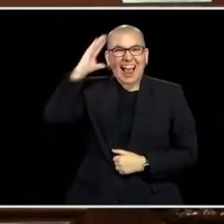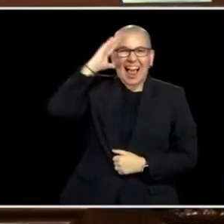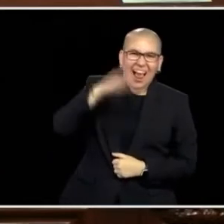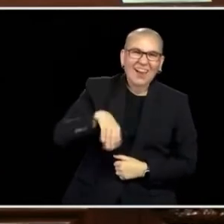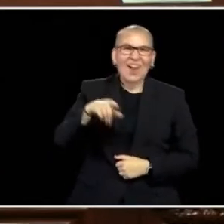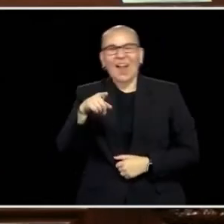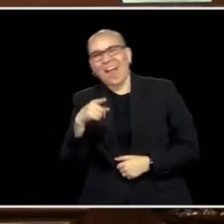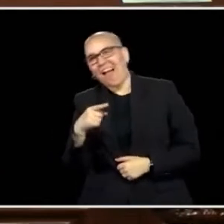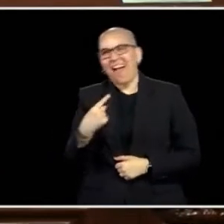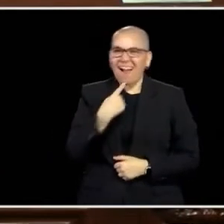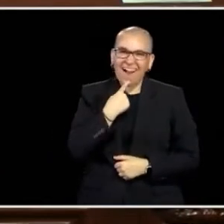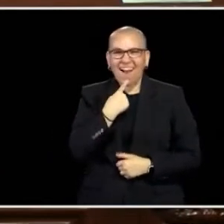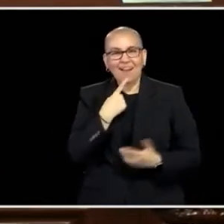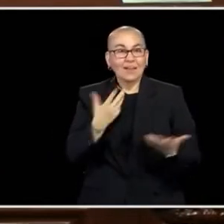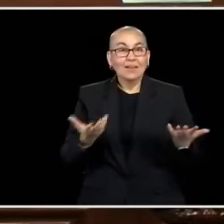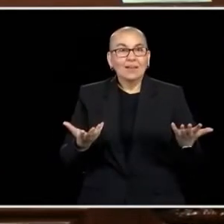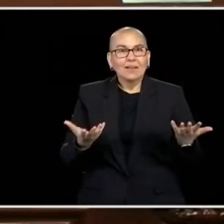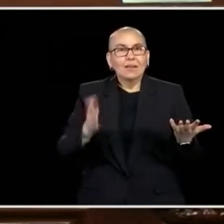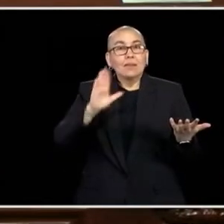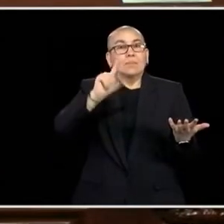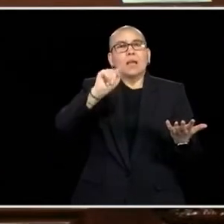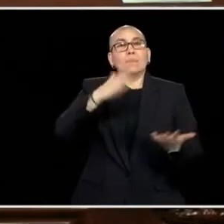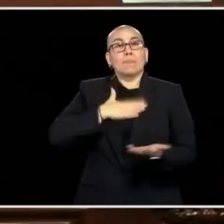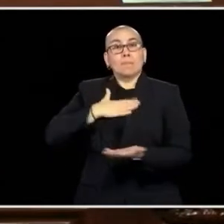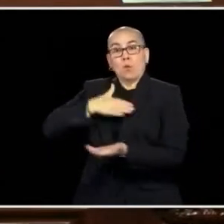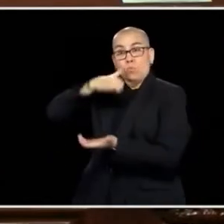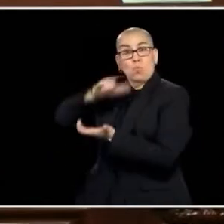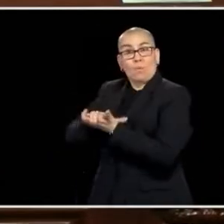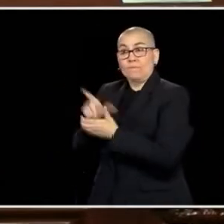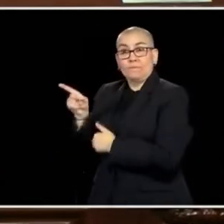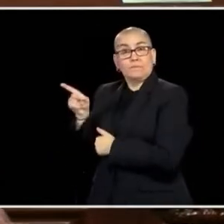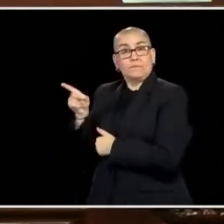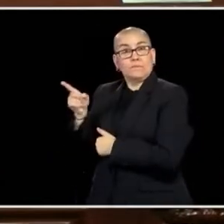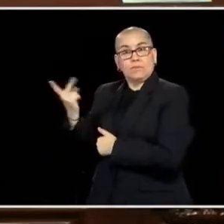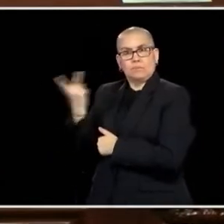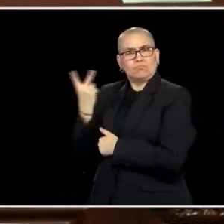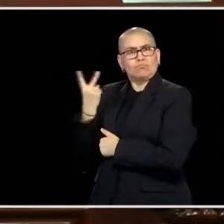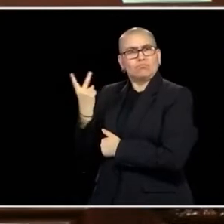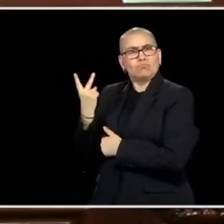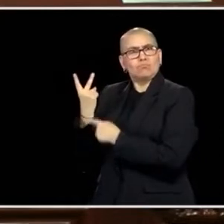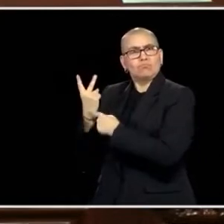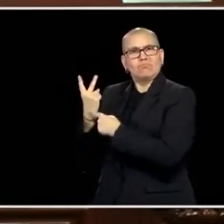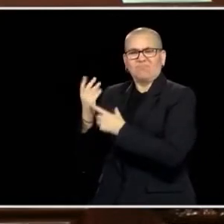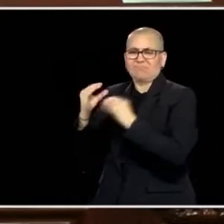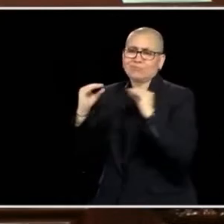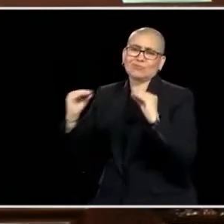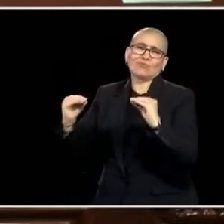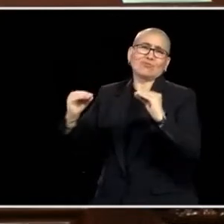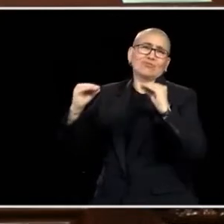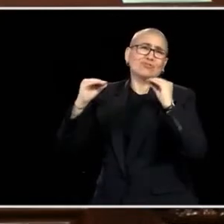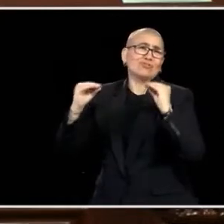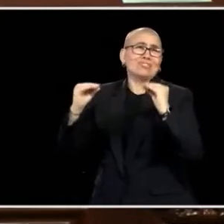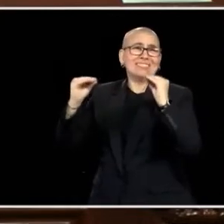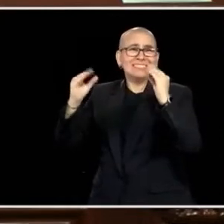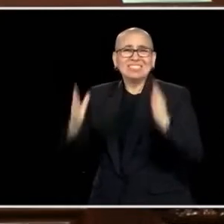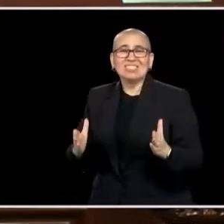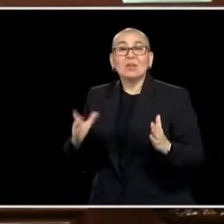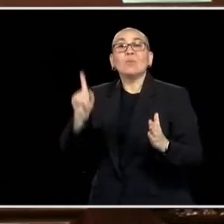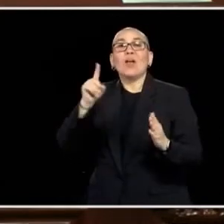MY WIFE, GEN AND I, WE'VE DEVOTED A LIFETIME TO THIS. WE TAUGHT TOGETHER FOR MANY YEARS, WE TAUGHT AT MANKATO WEST, AND GWEN IS STILL